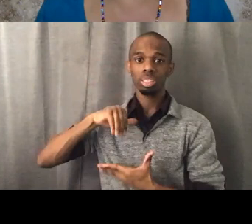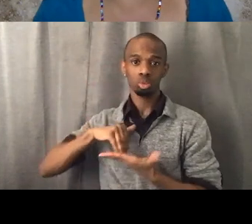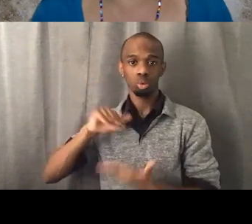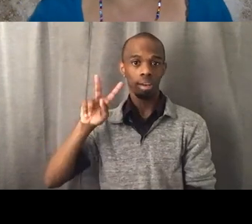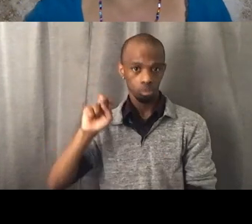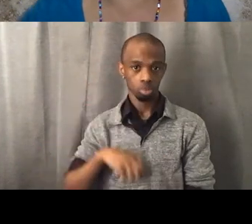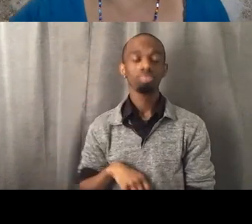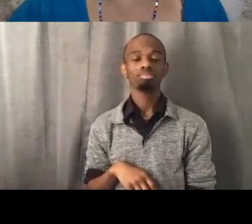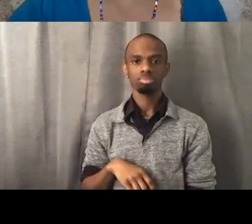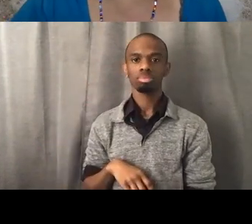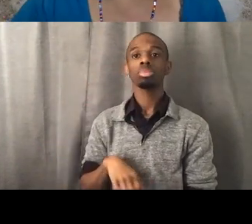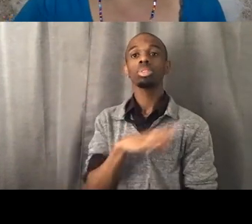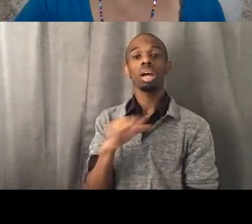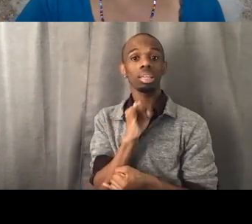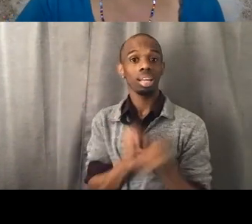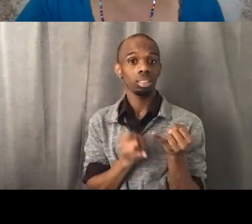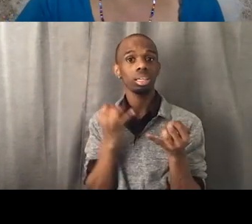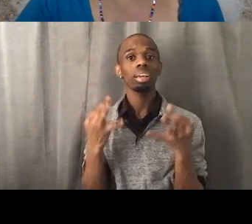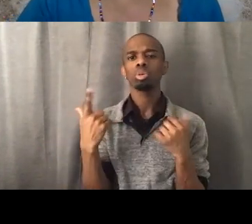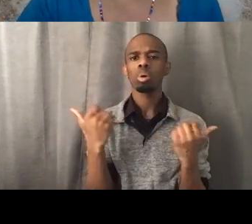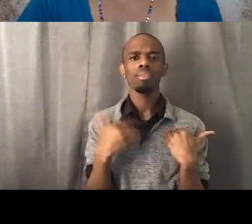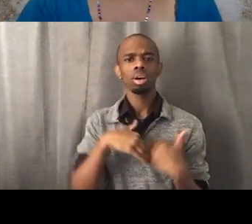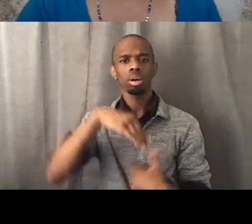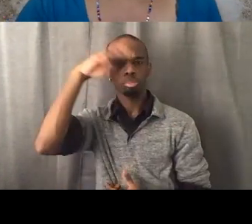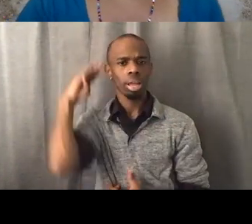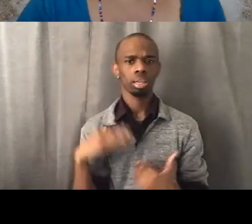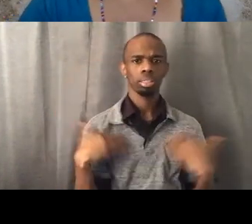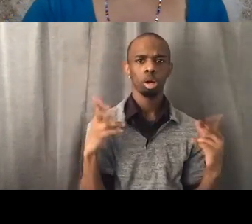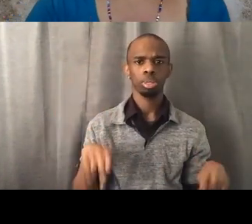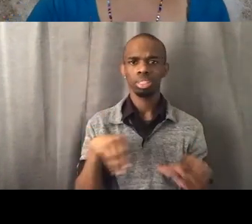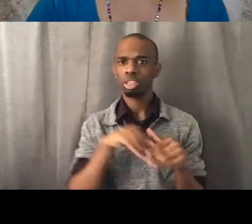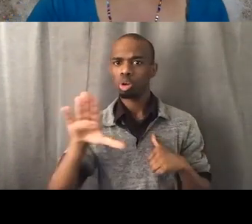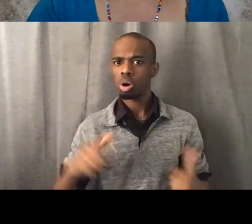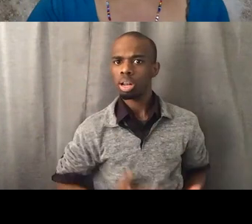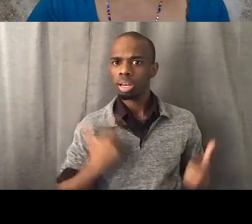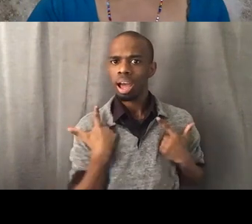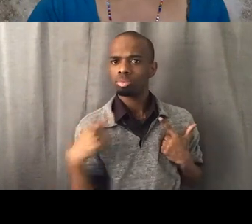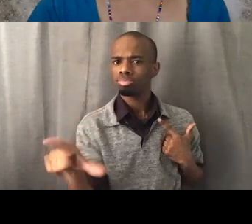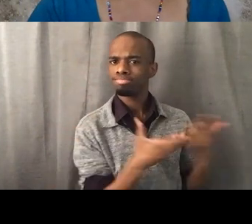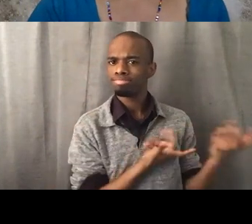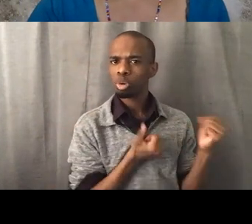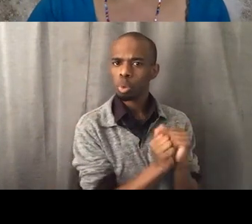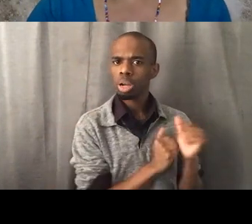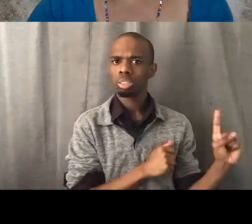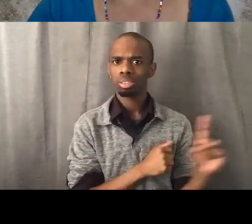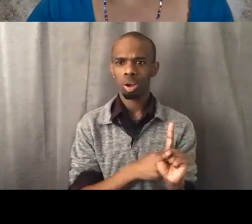if you have a Black young person in your life, our young people have started a political education camp